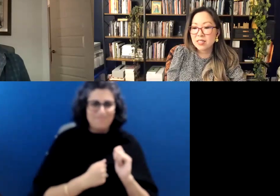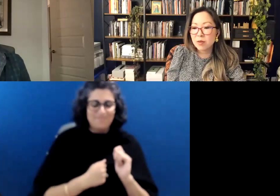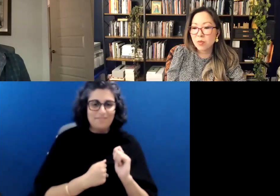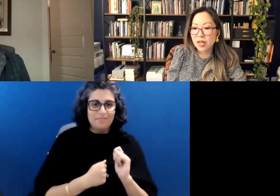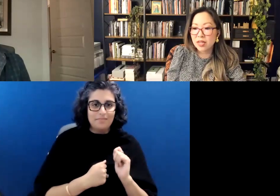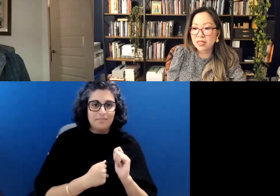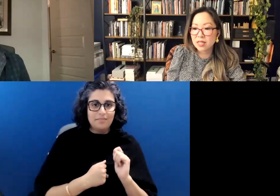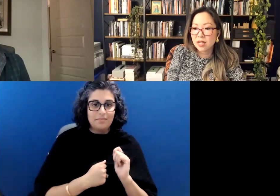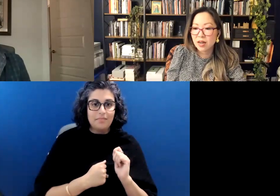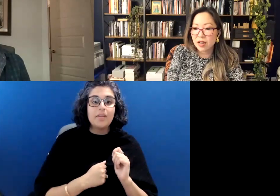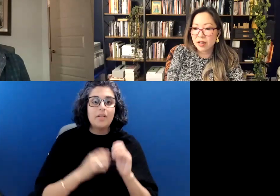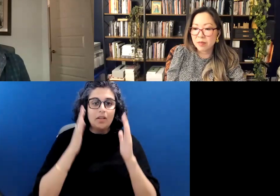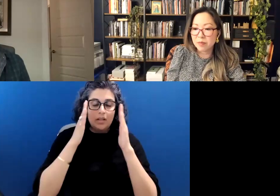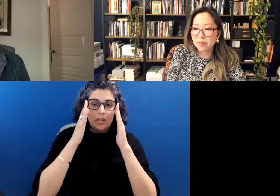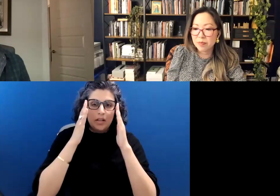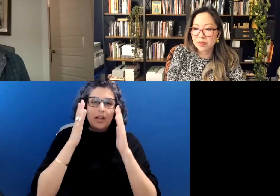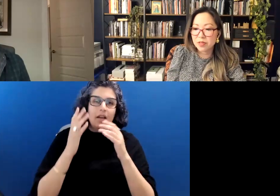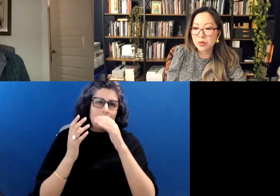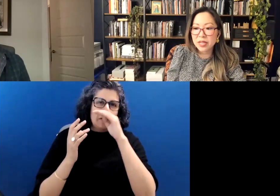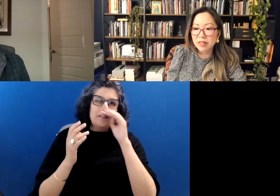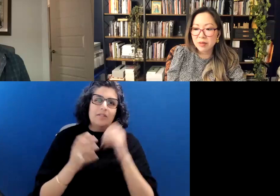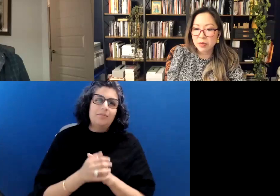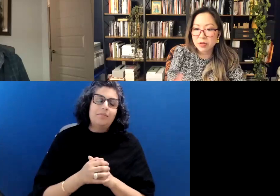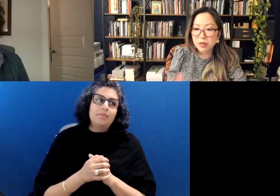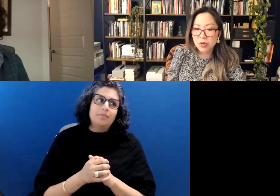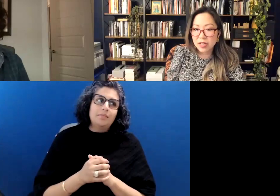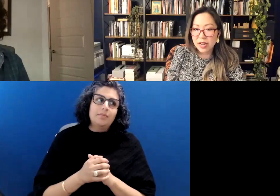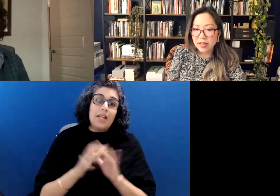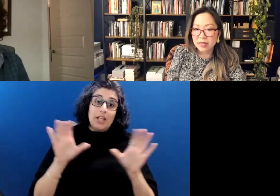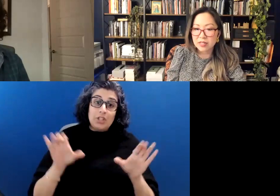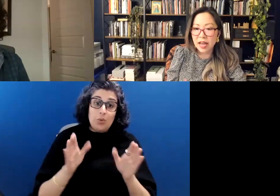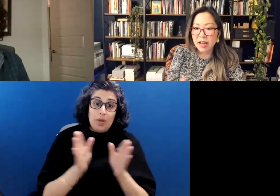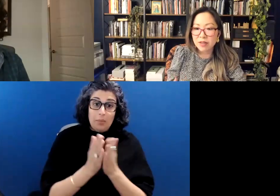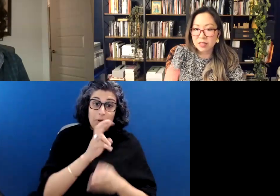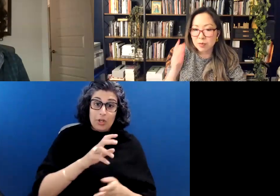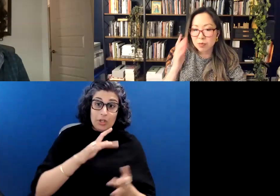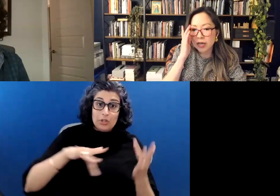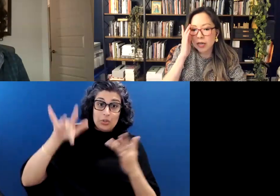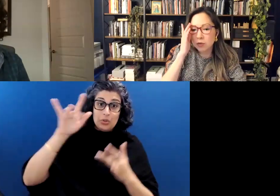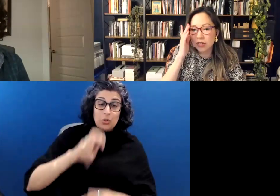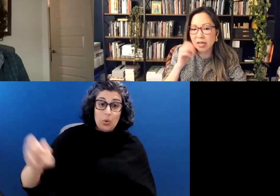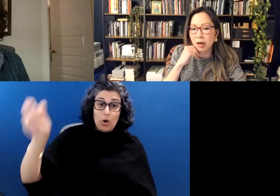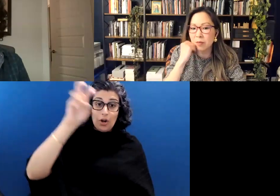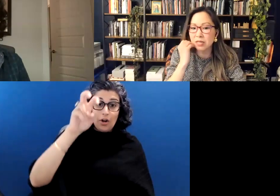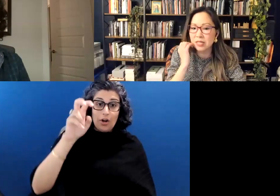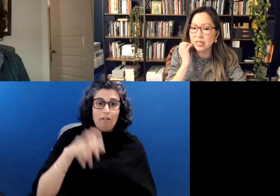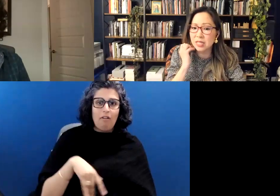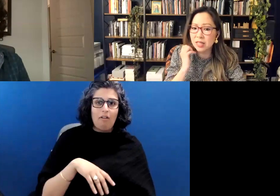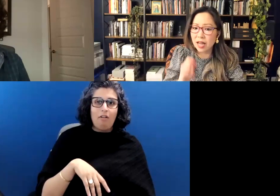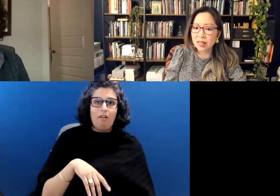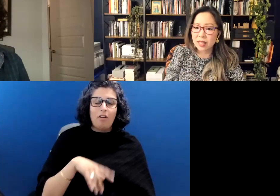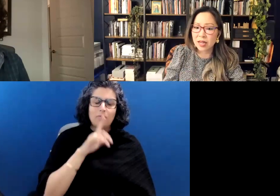And in some ways doing the book tour and having this book has really helped me to see that